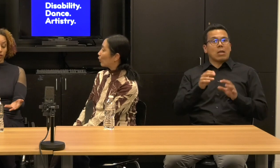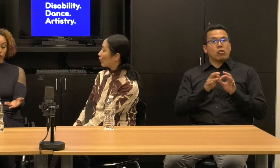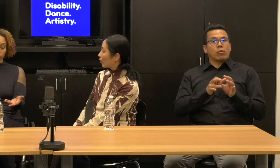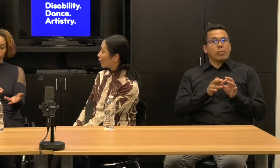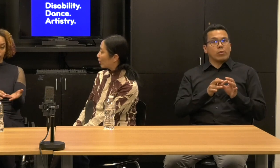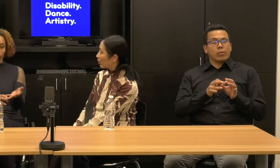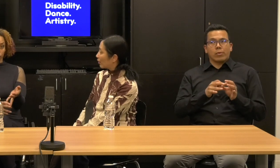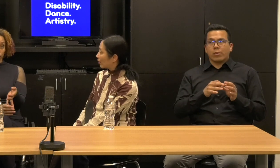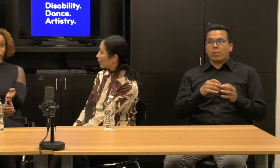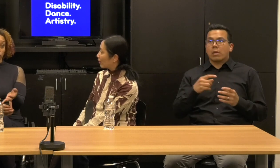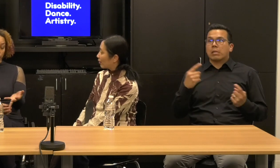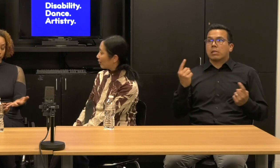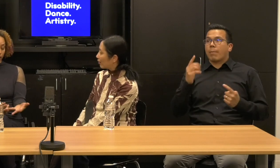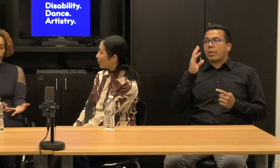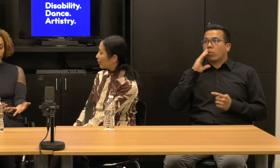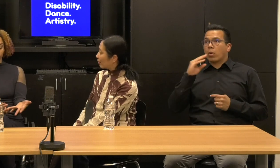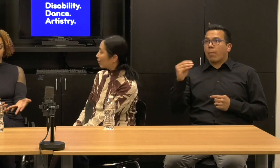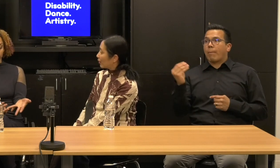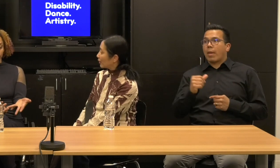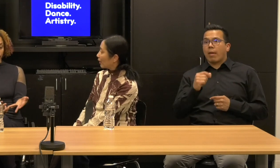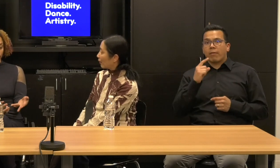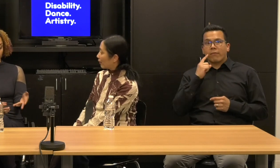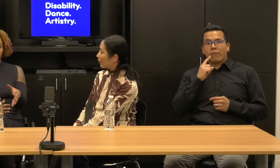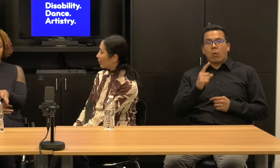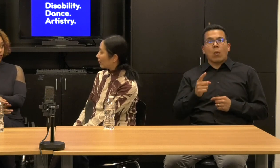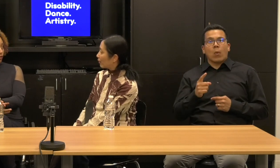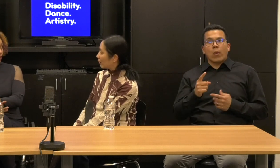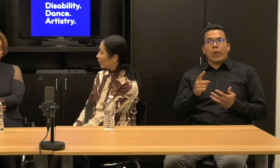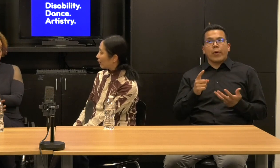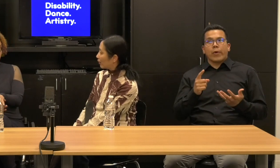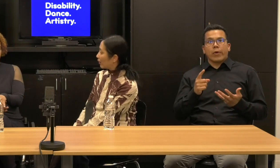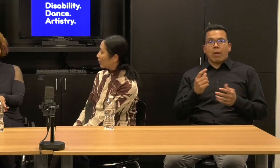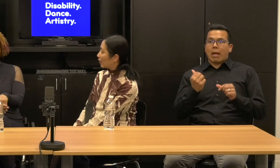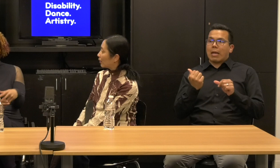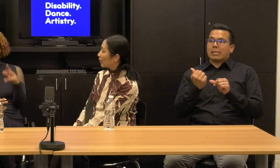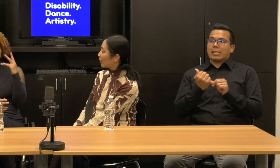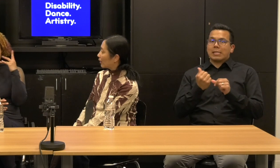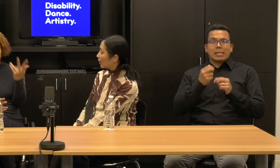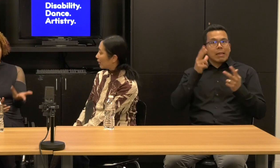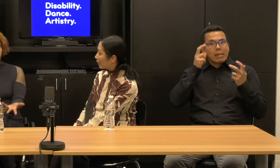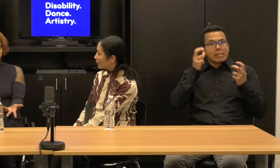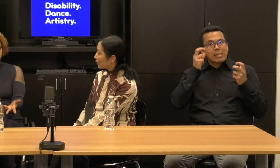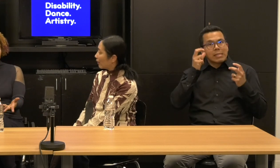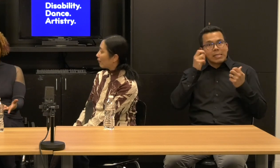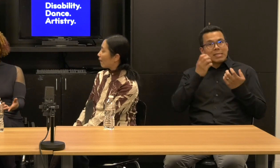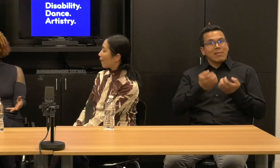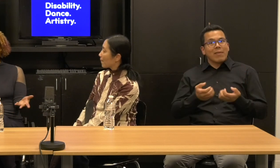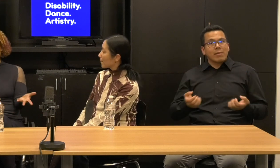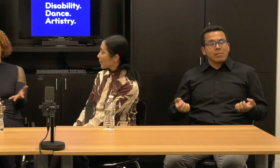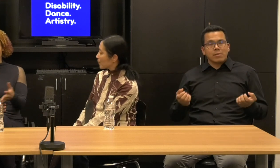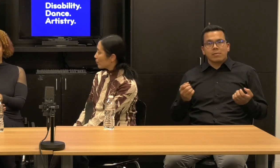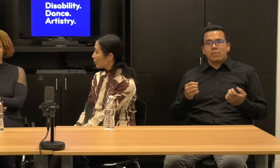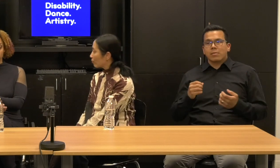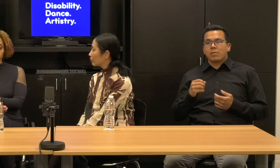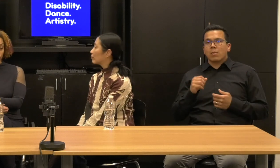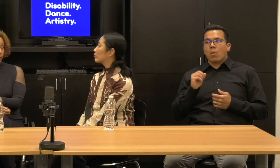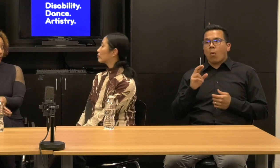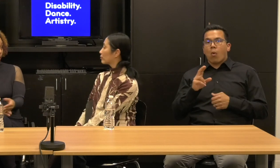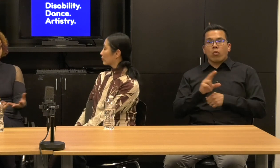Someone is going to pay, someone should be paying for know assisted living device, listen listening devices or the use of a describer.